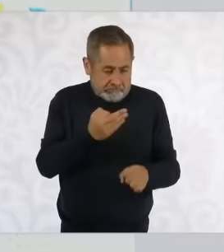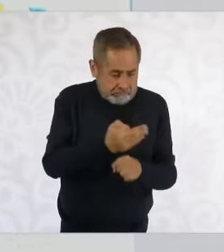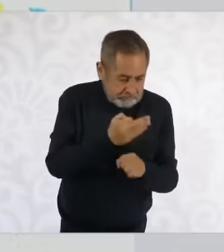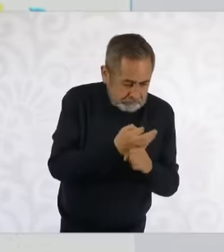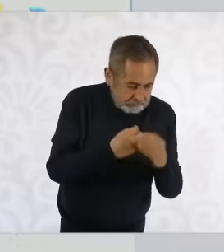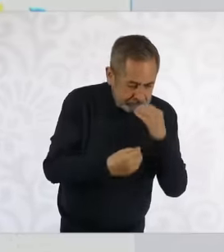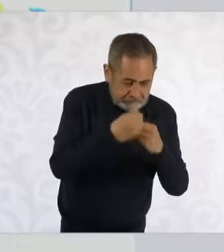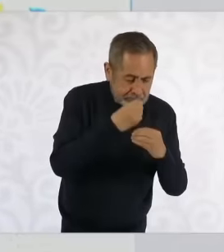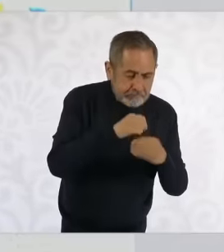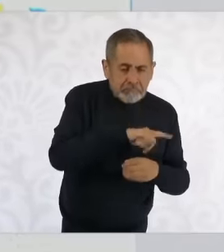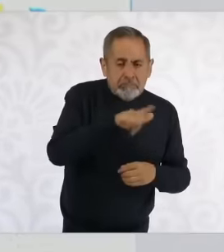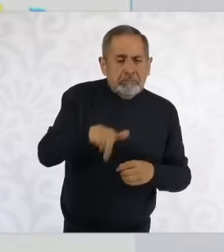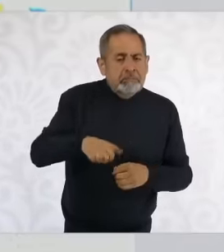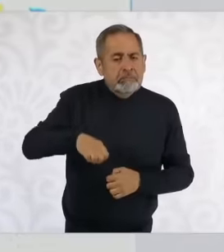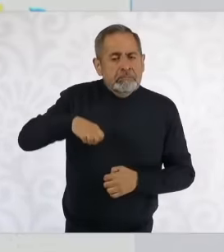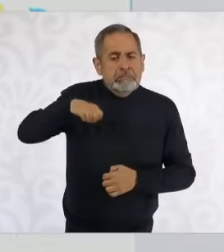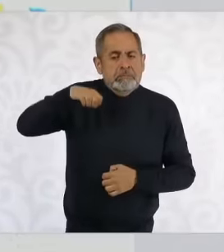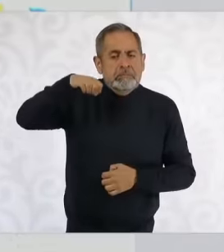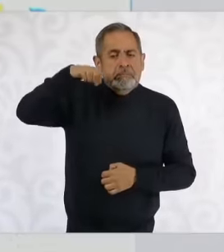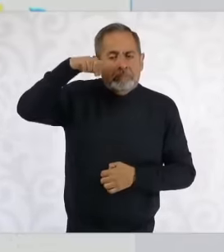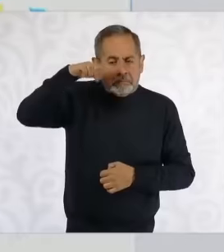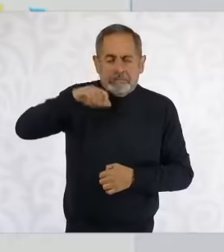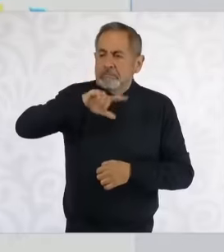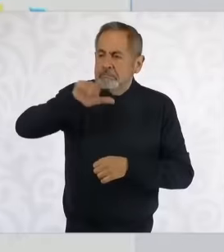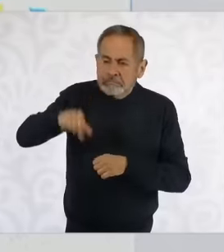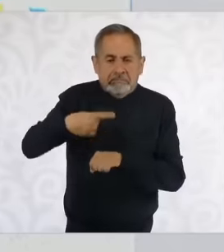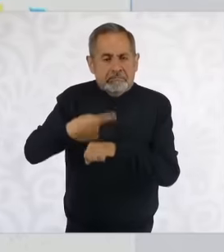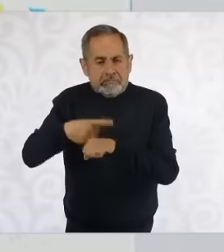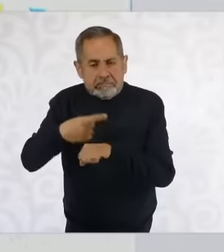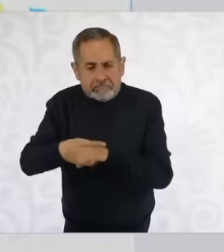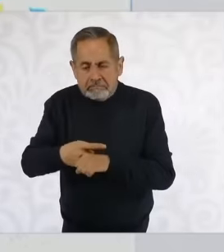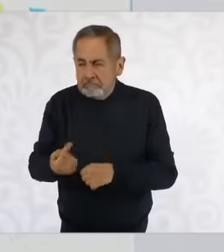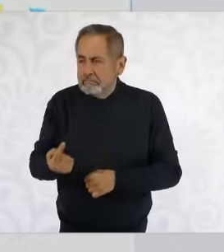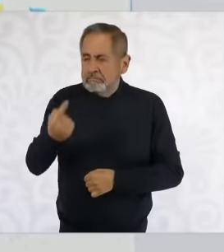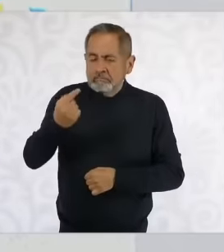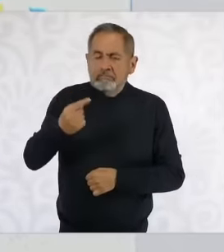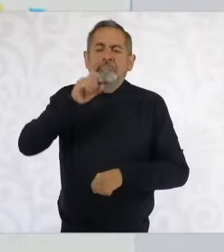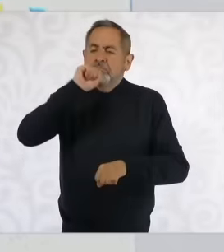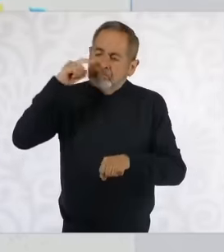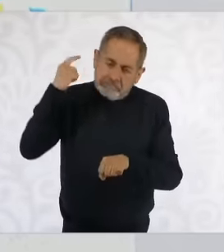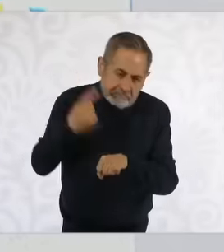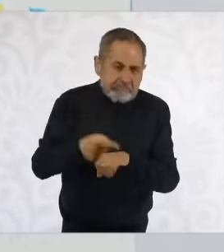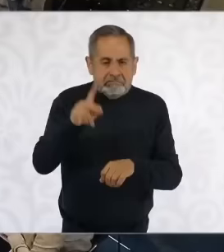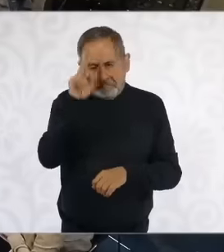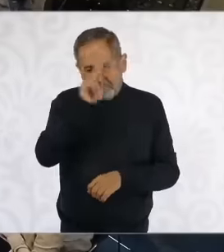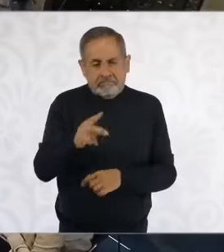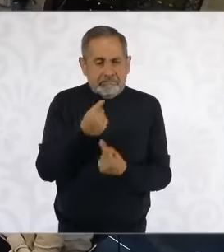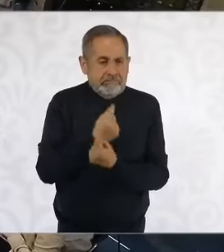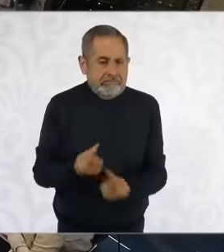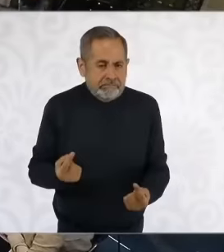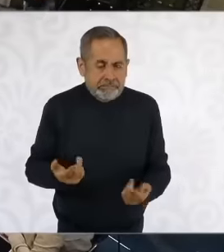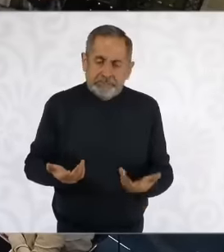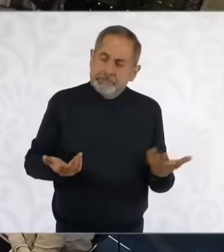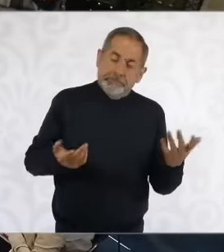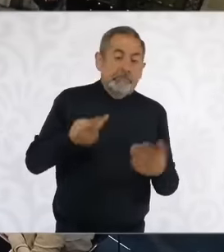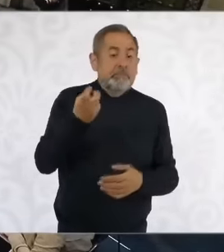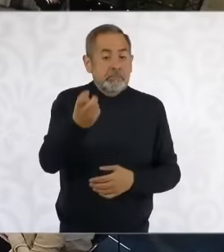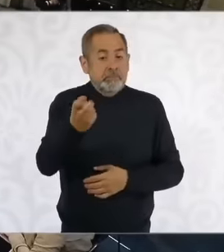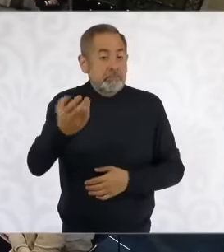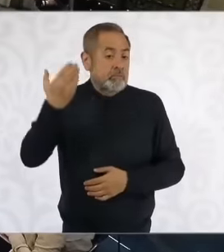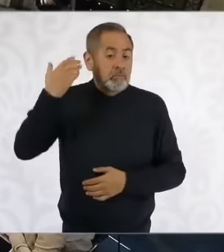do so, but in the medium term in the growth of boys and girls, then the court, the